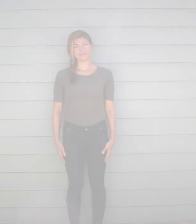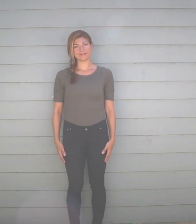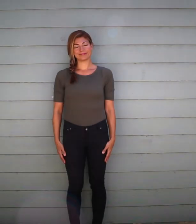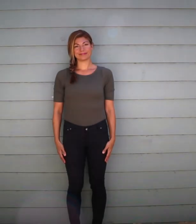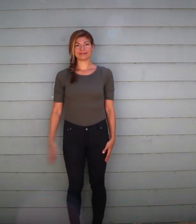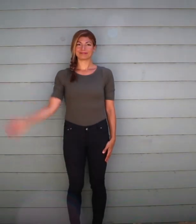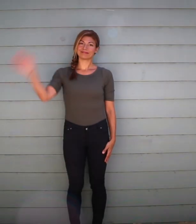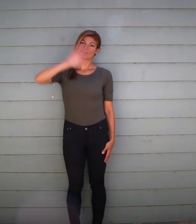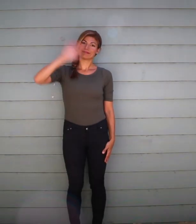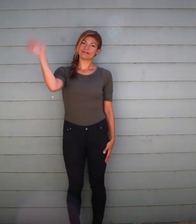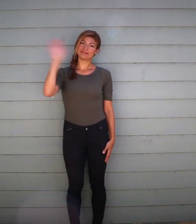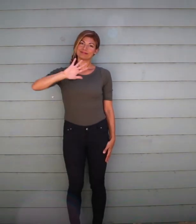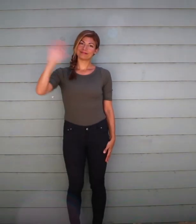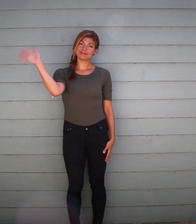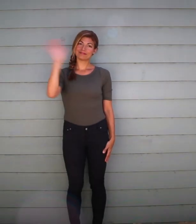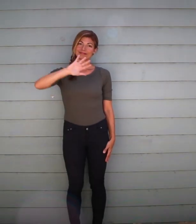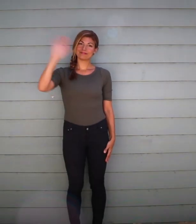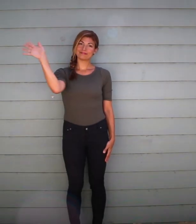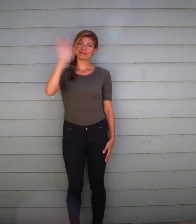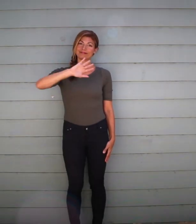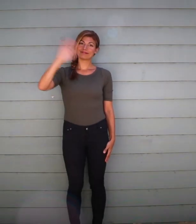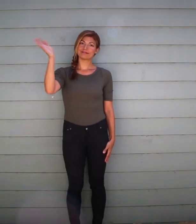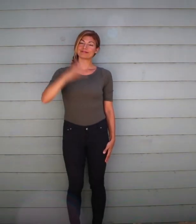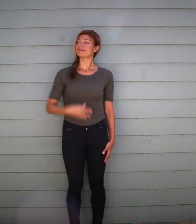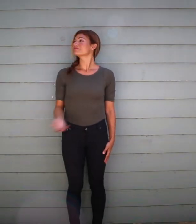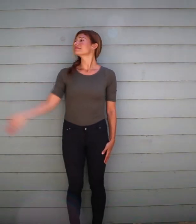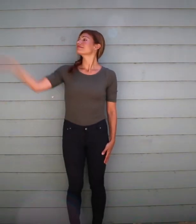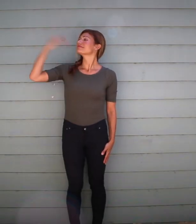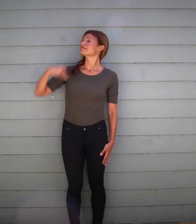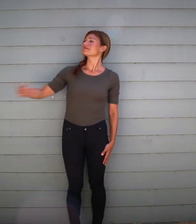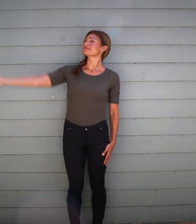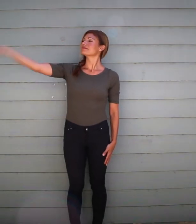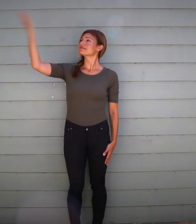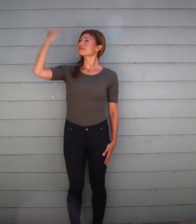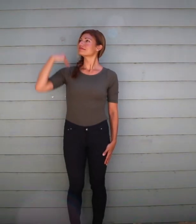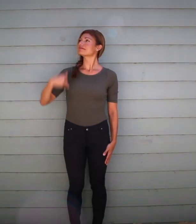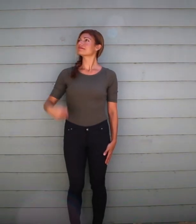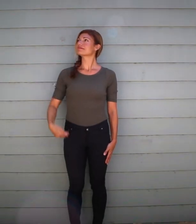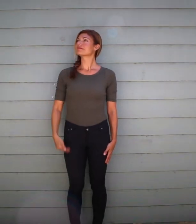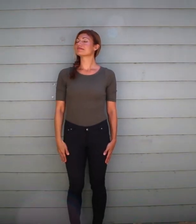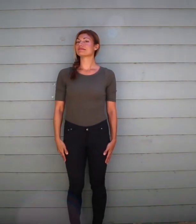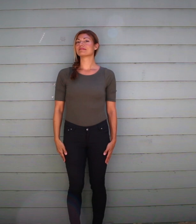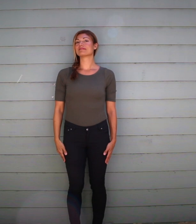We wave to say hello. We tell someone to come closer with a gesture. We can also tell them to stop.